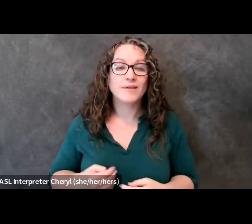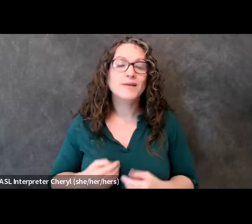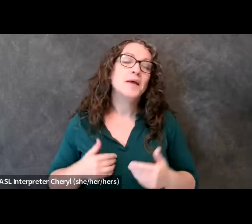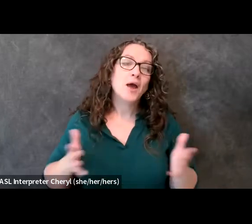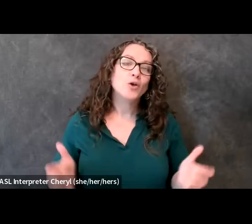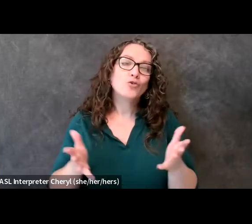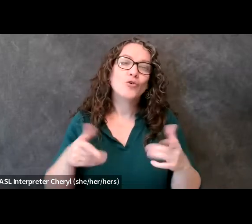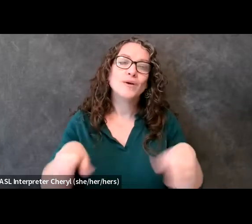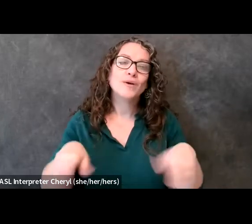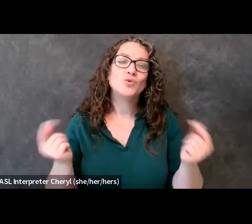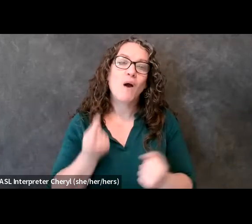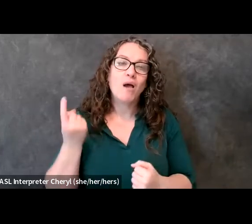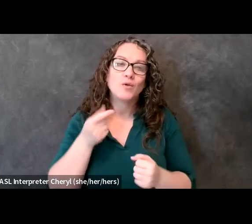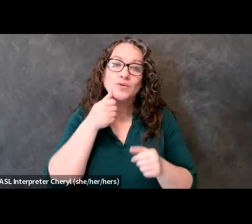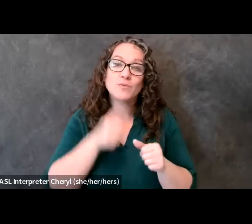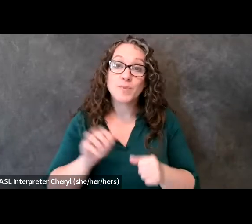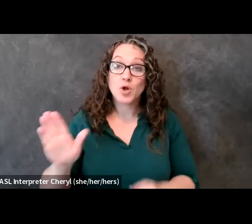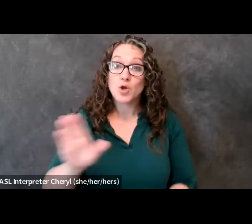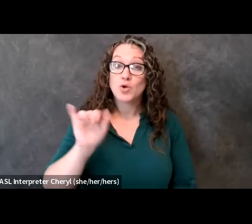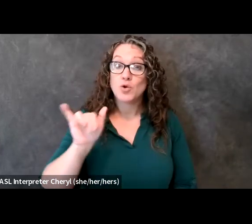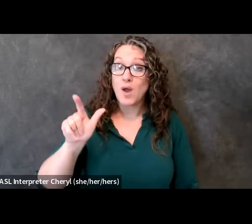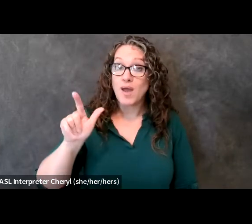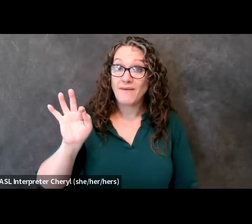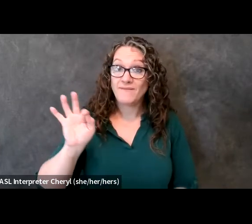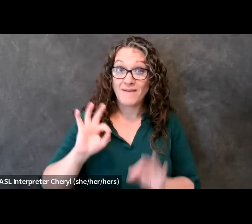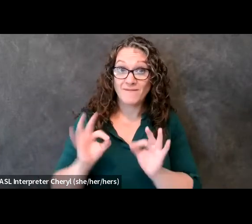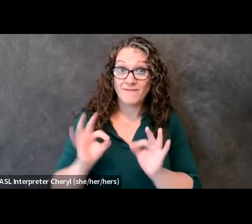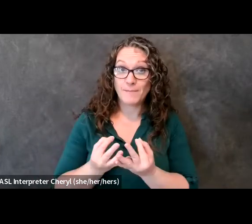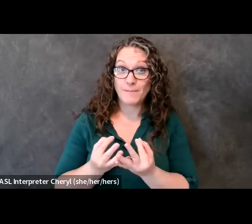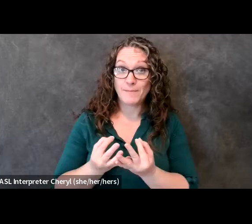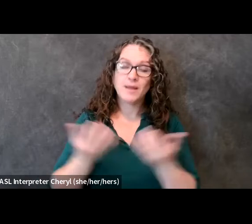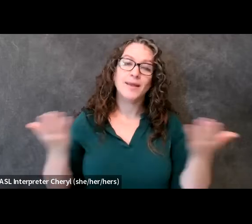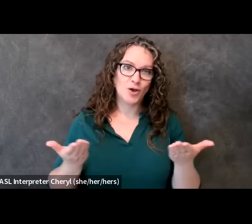to always remember that your wildlife family is is here uh no matter what state you're in we are